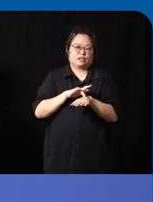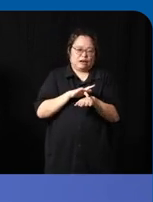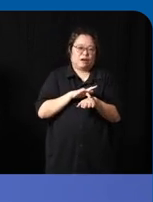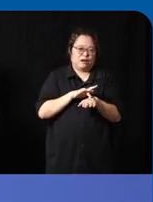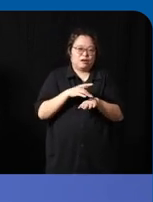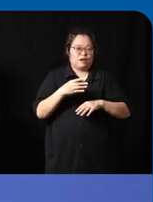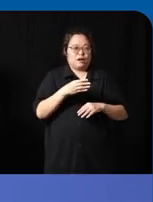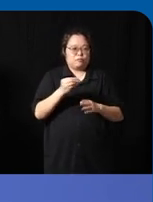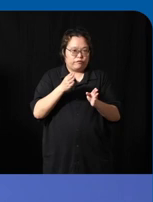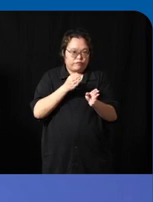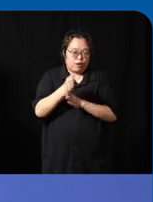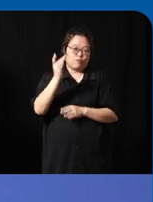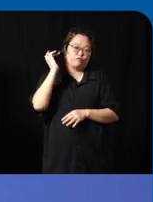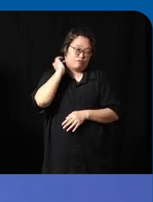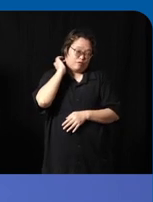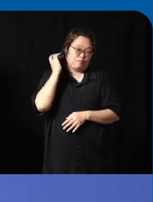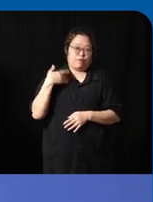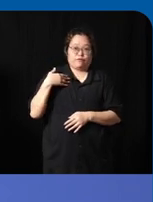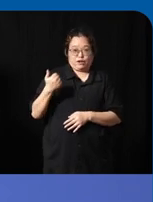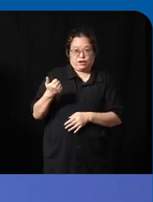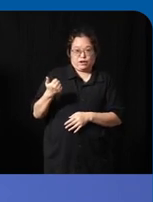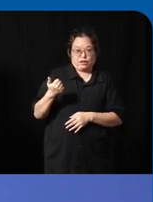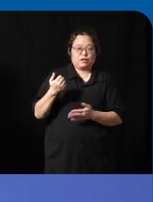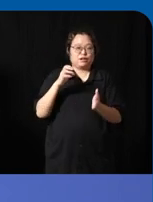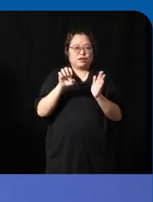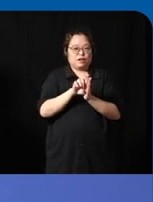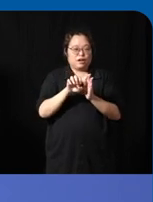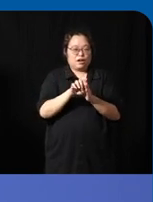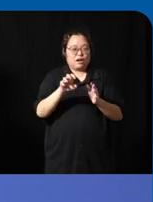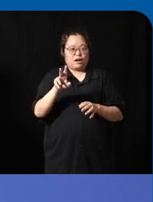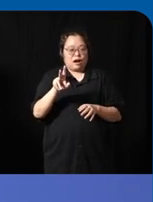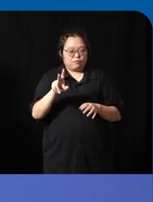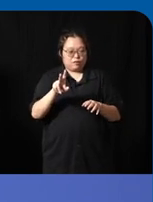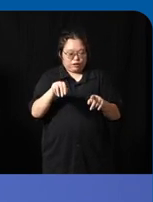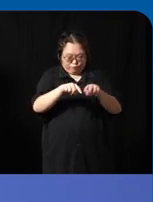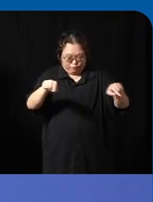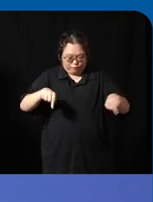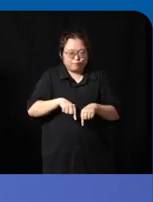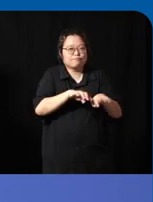preferences um they love rubbing their hands over keyboards feeling the texture of mats and this